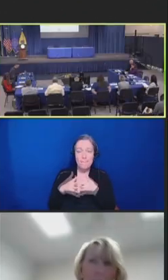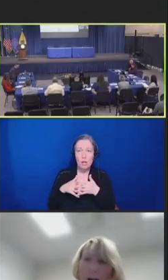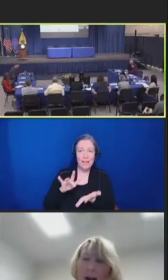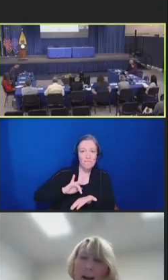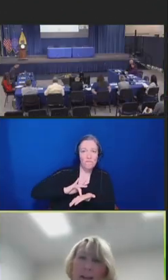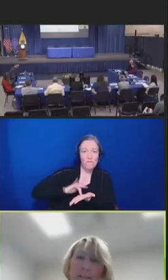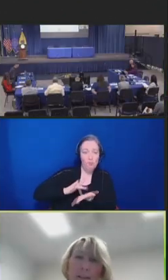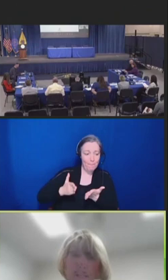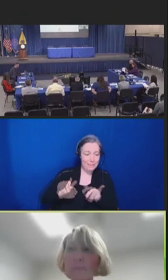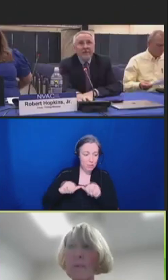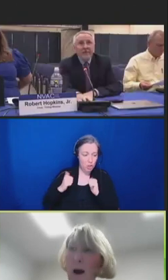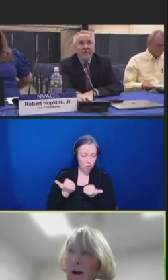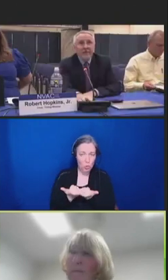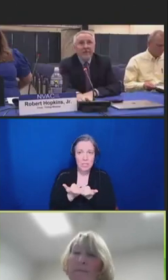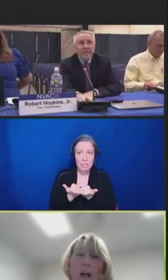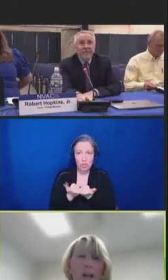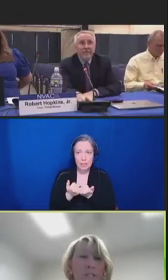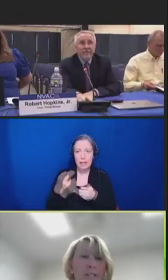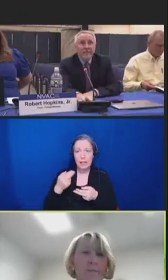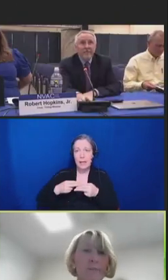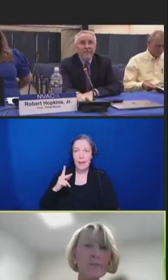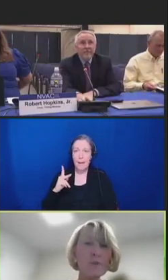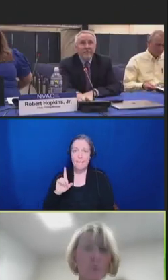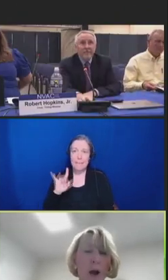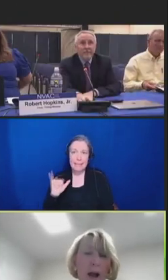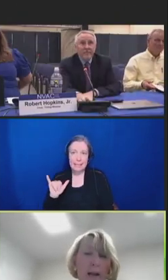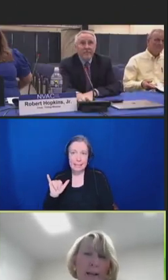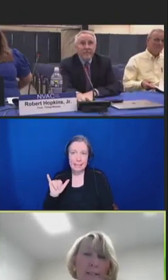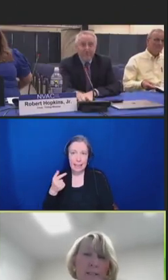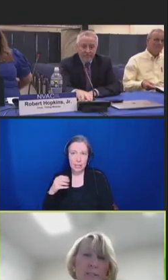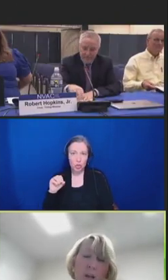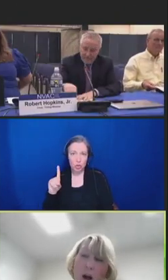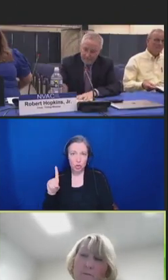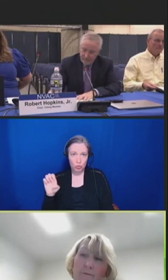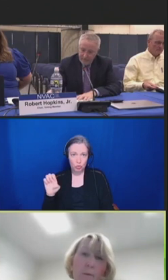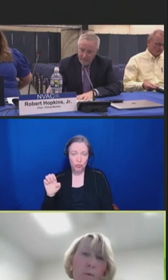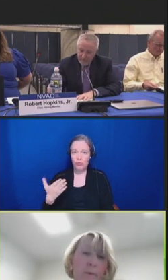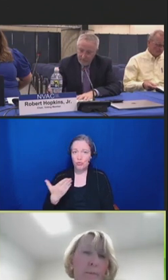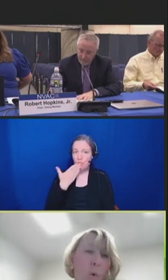Thanks Bob. I just have a few highlights from our written report.